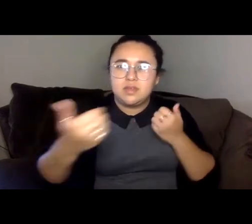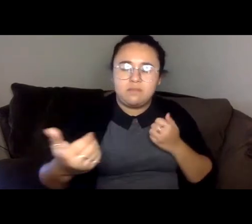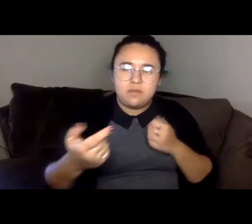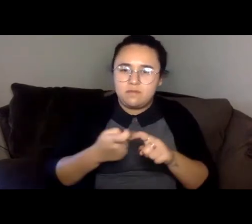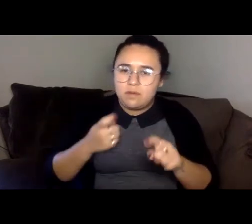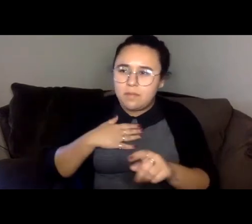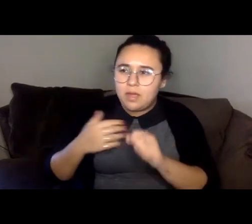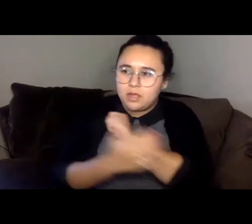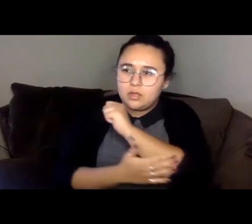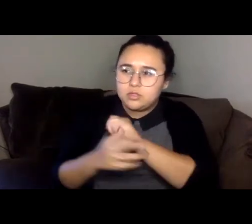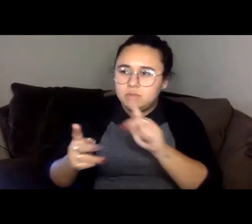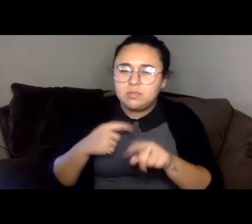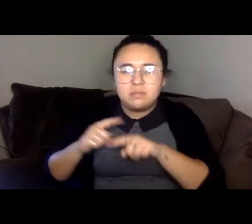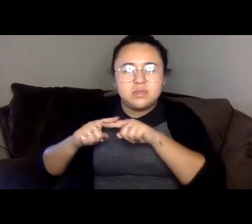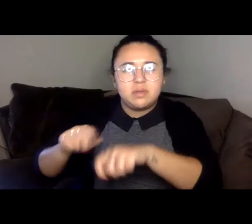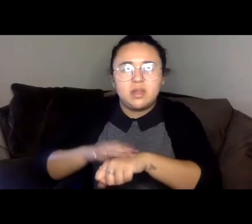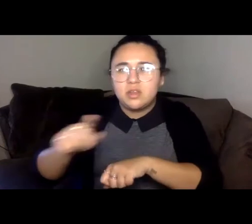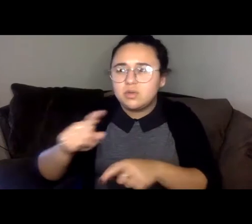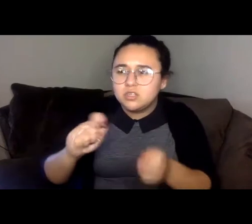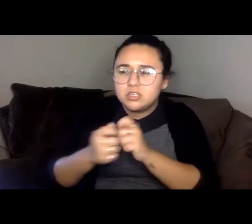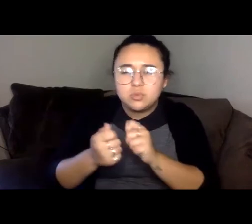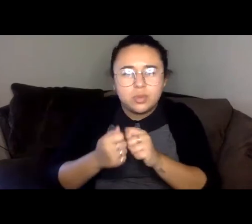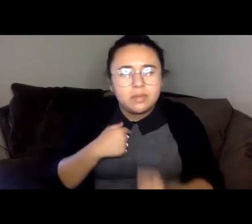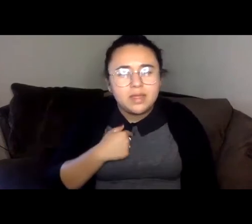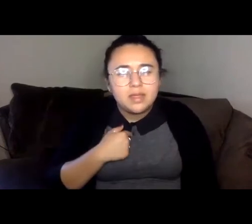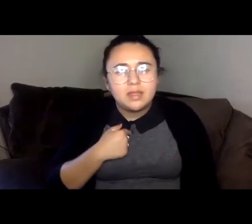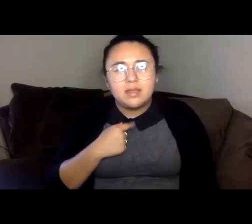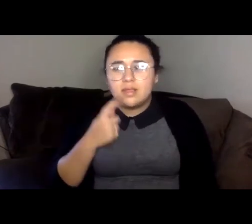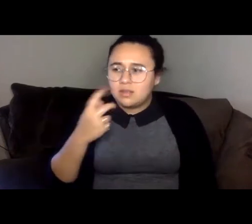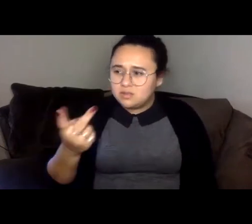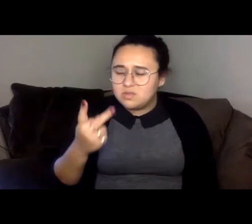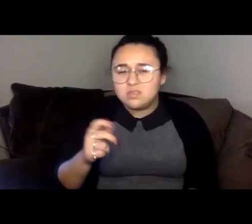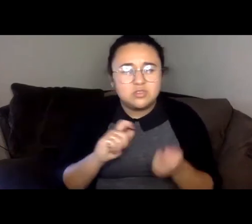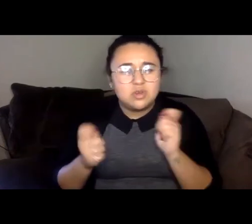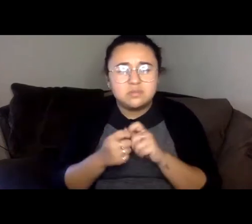I was counting on you changing with me, at least we'd be transformed together, so please